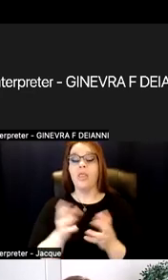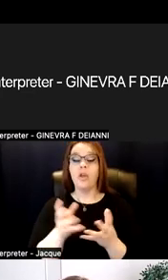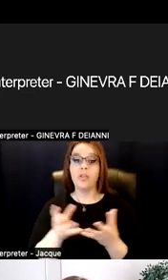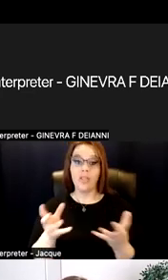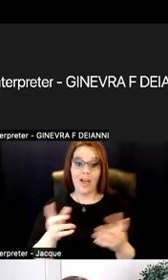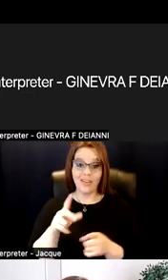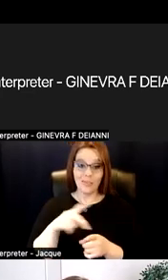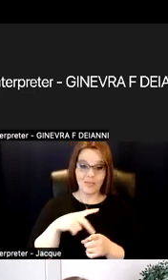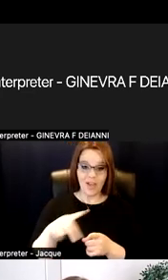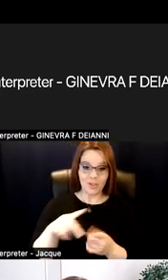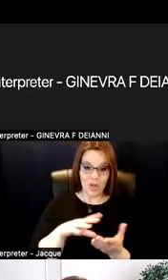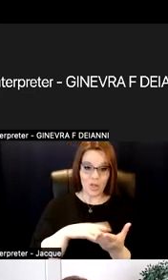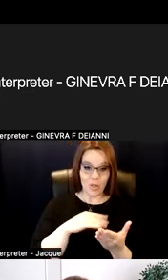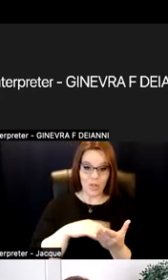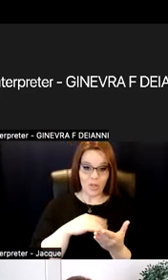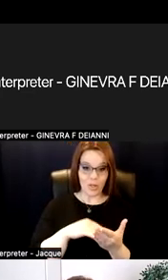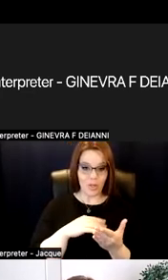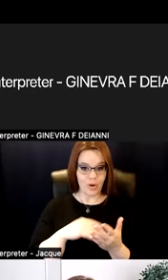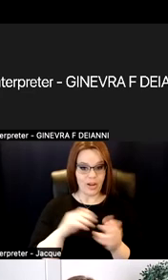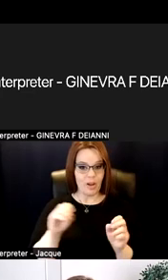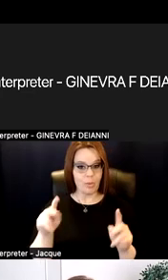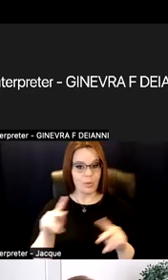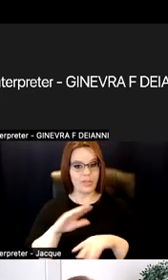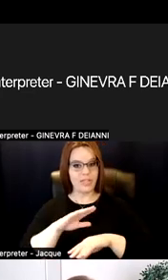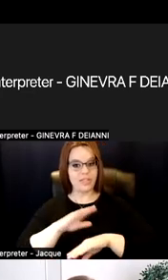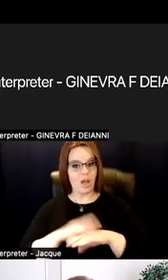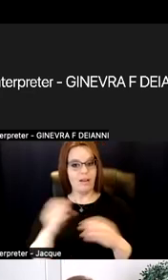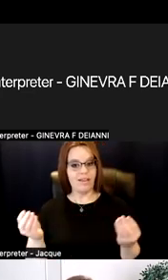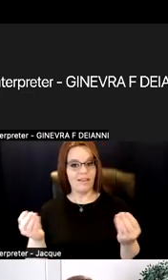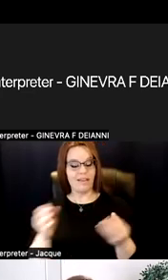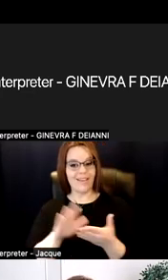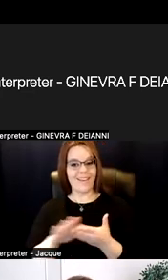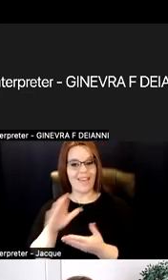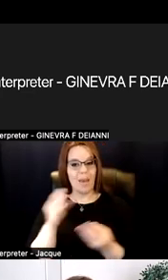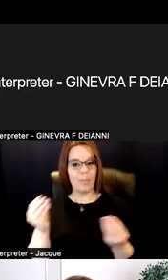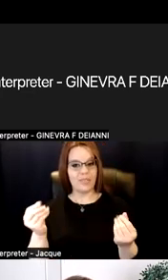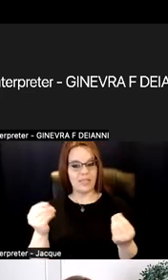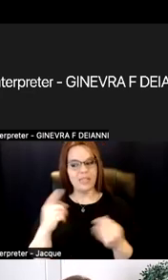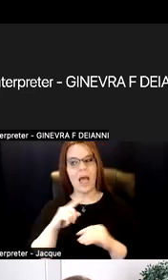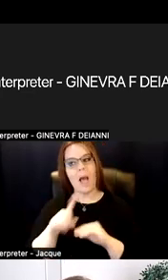opportunities on campuses around universal design for learning. So I wasn't going to go as in-depth to here